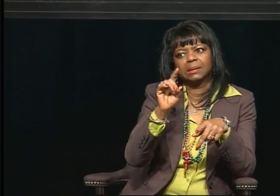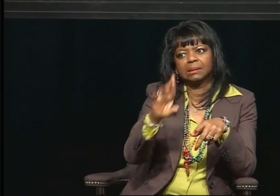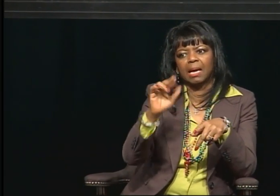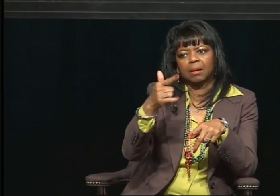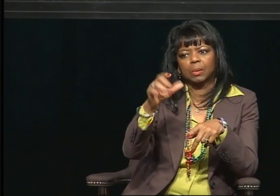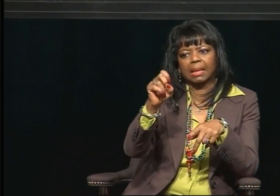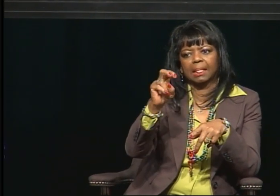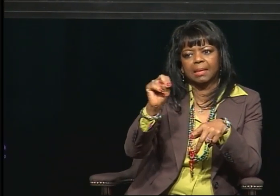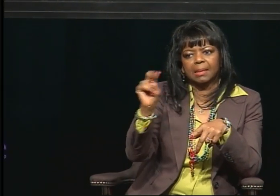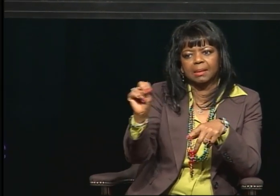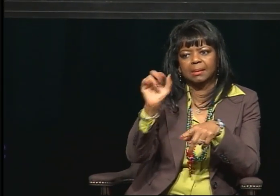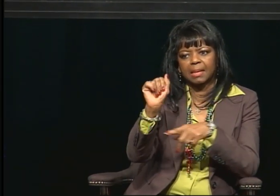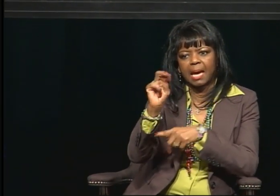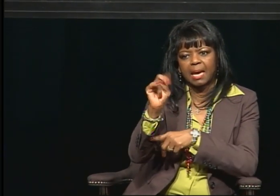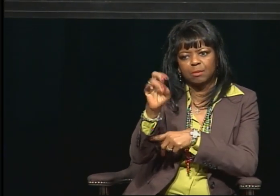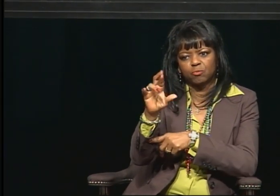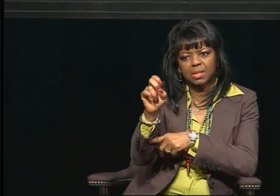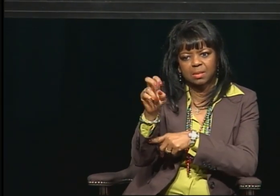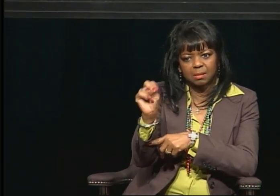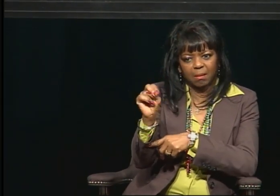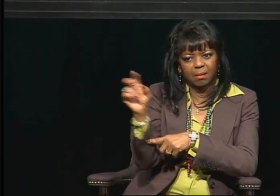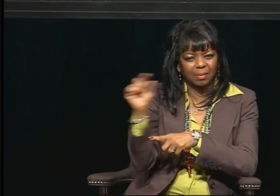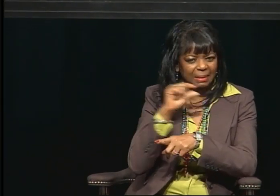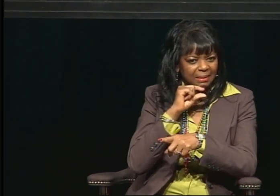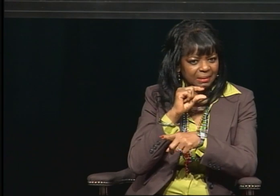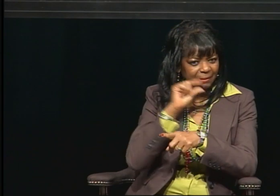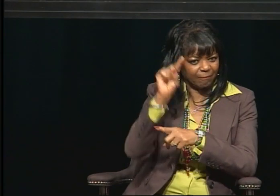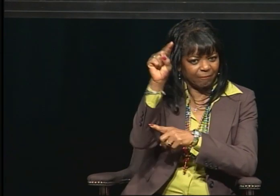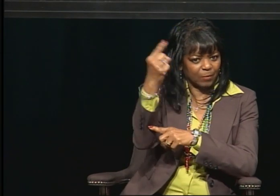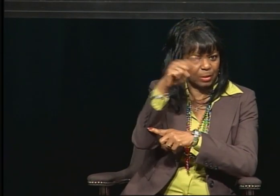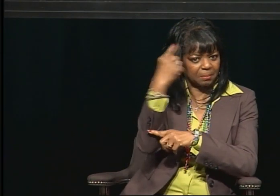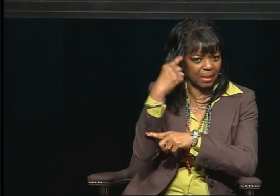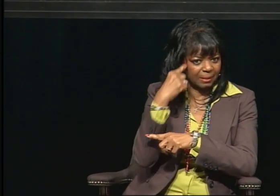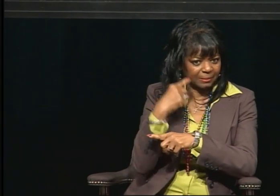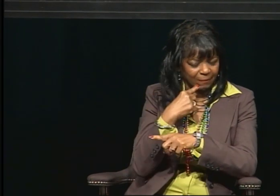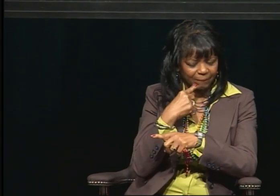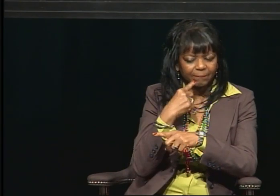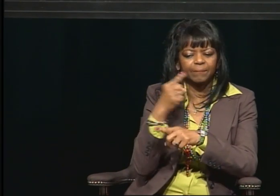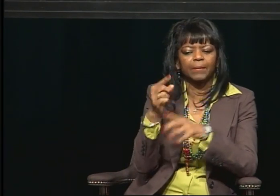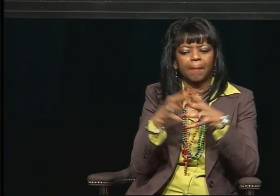Dr. Glenn Anderson, our first black deaf